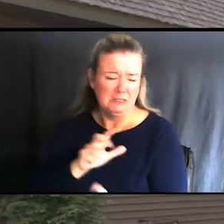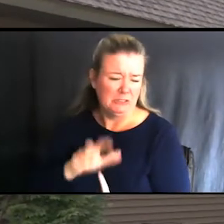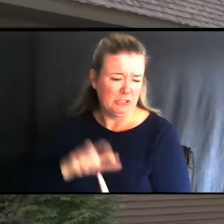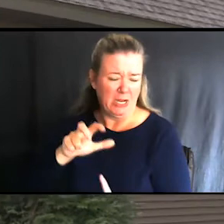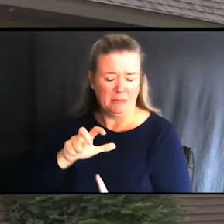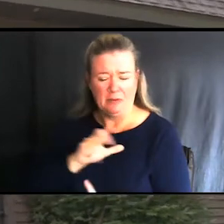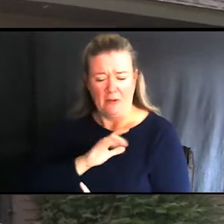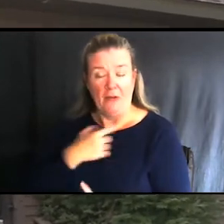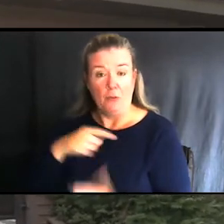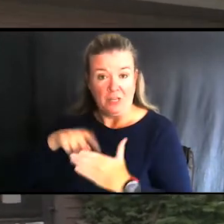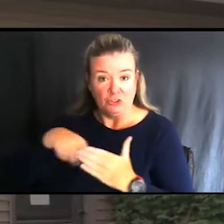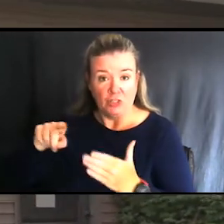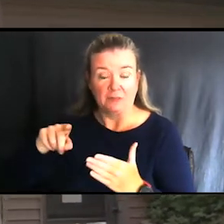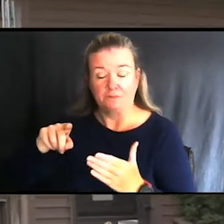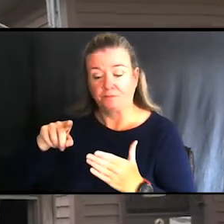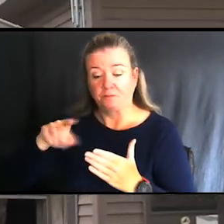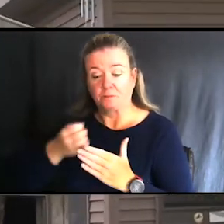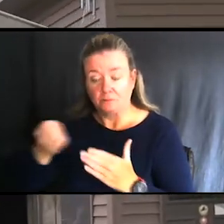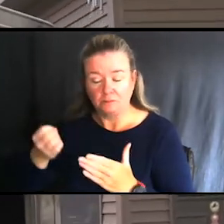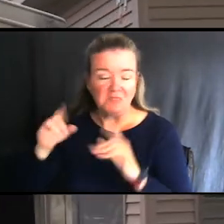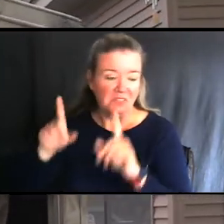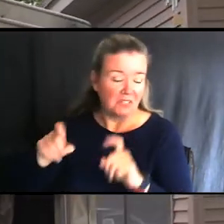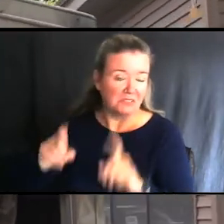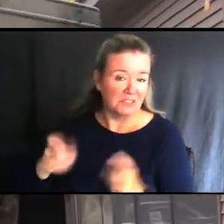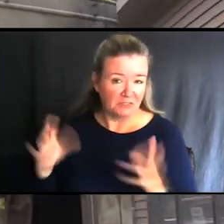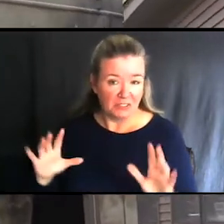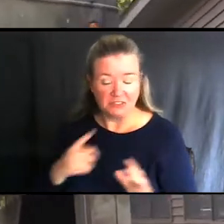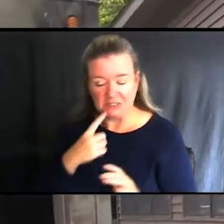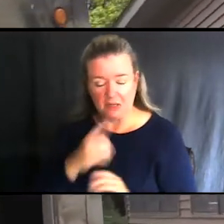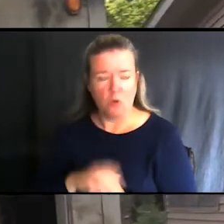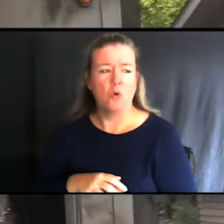We checked out the equipment and stuff and said, you know, we need to get this stuff